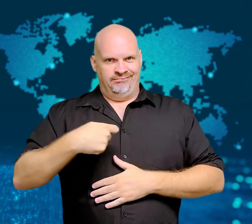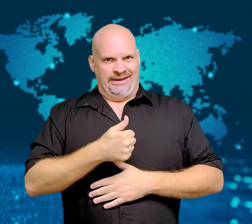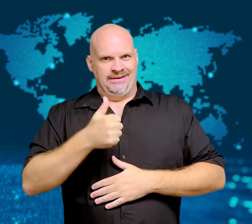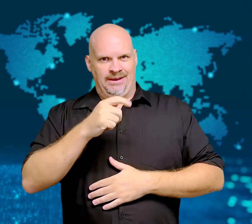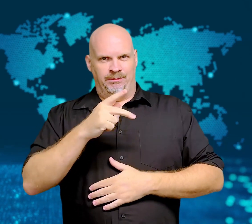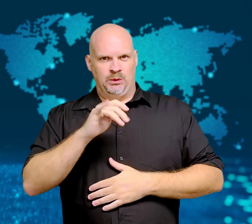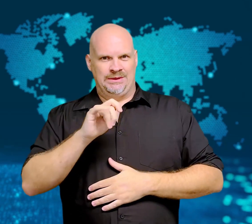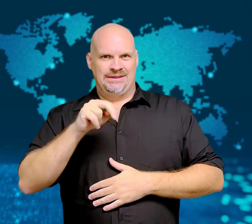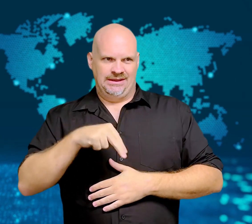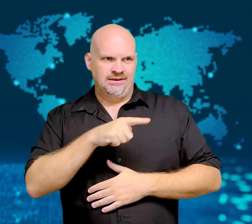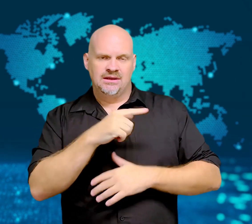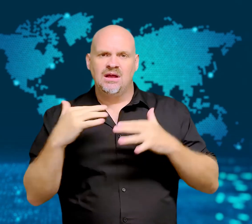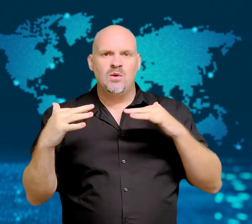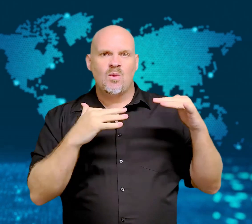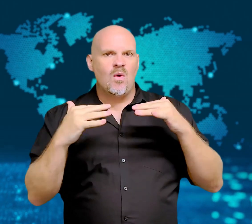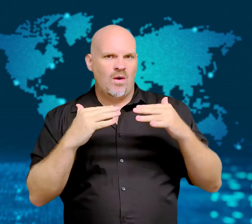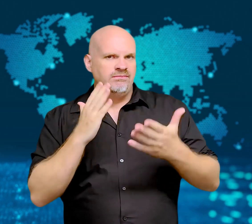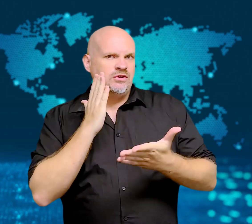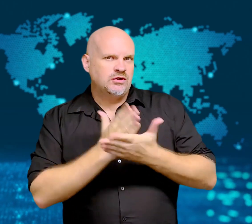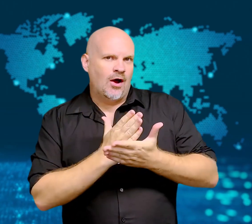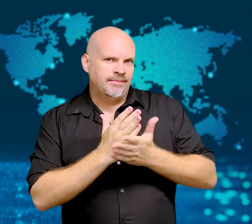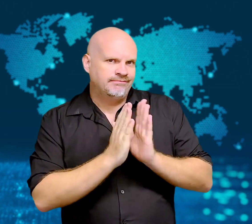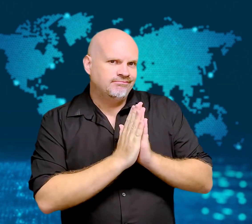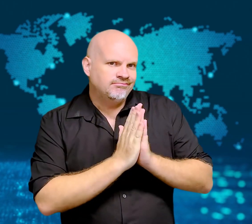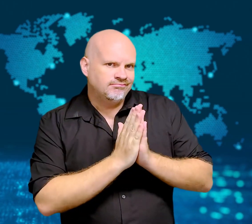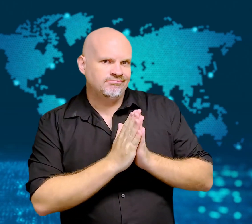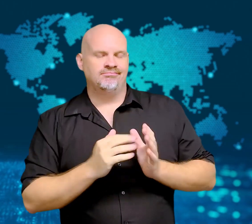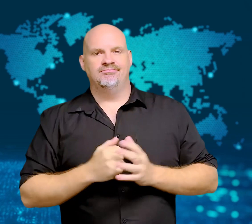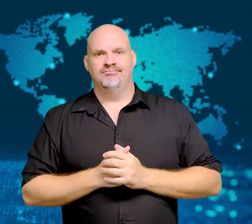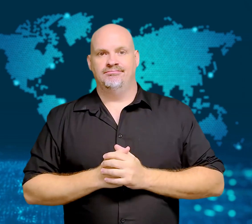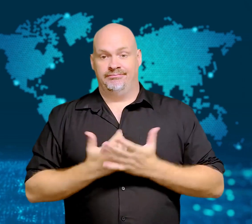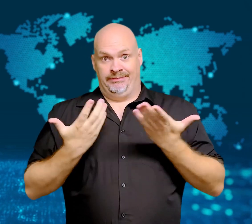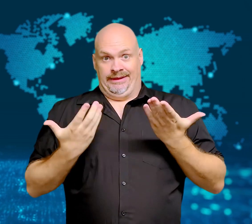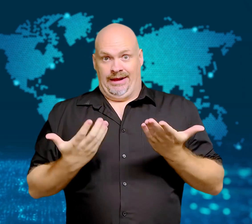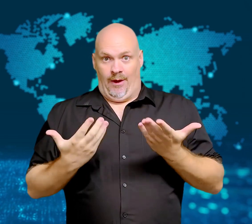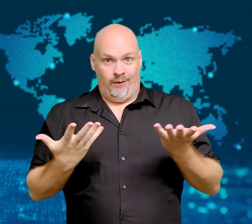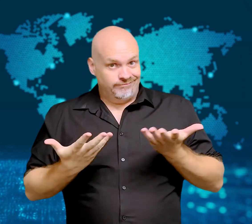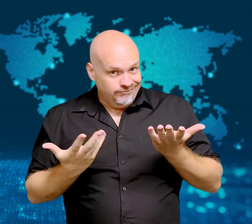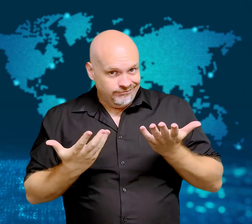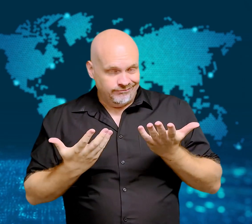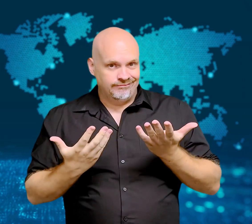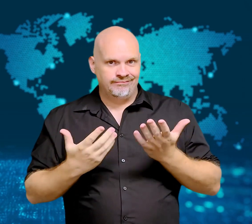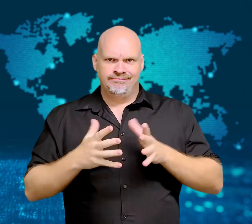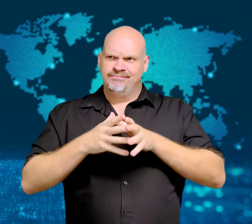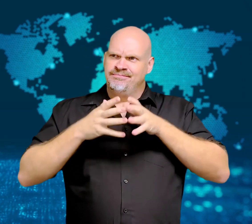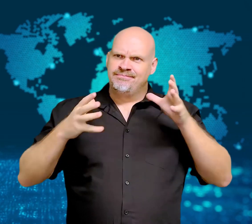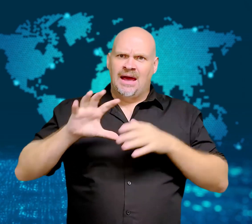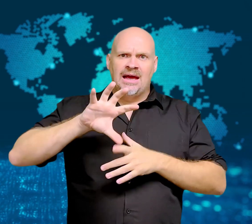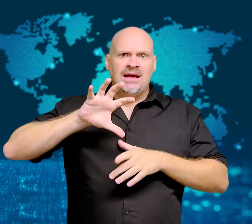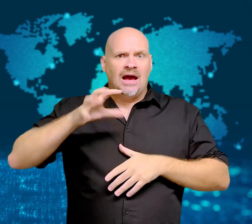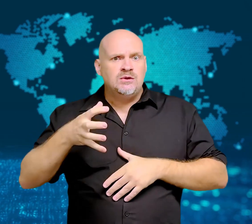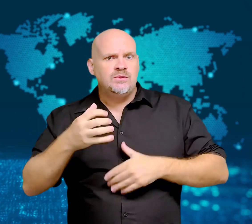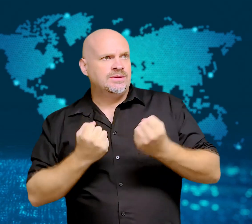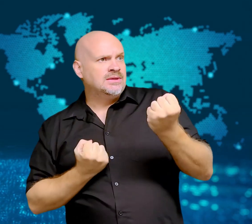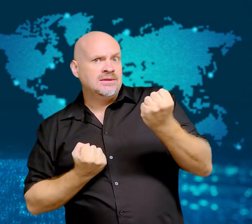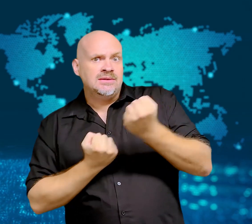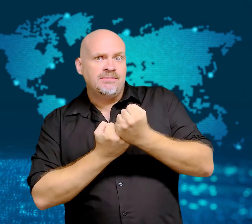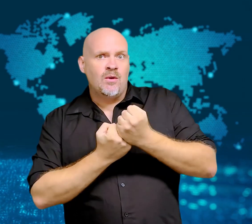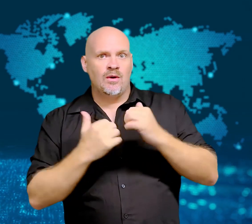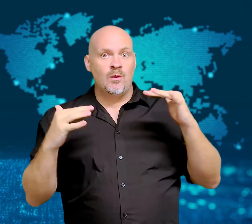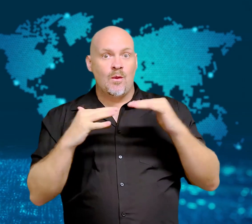China and India, who are allies of Russia, have asked Putin to end the war.